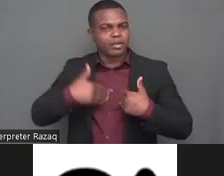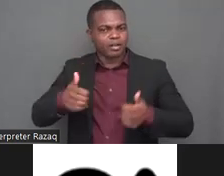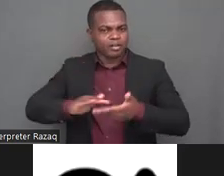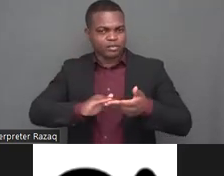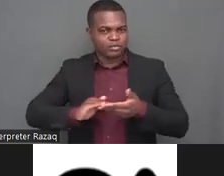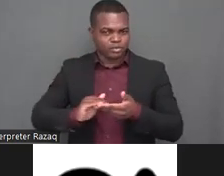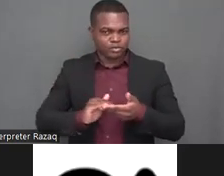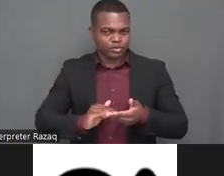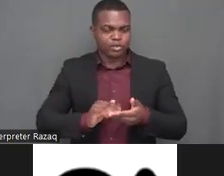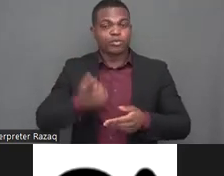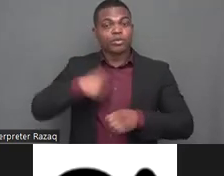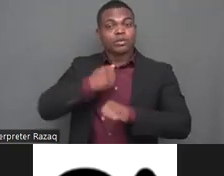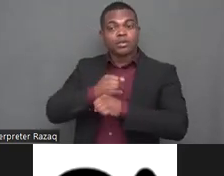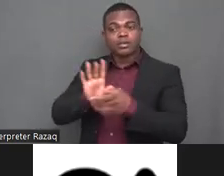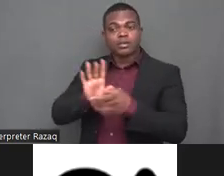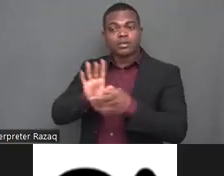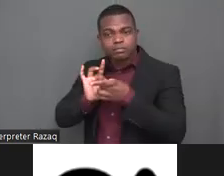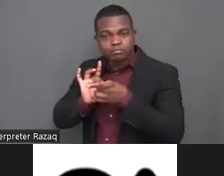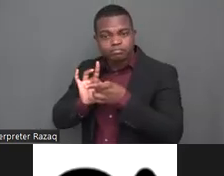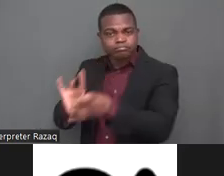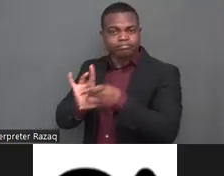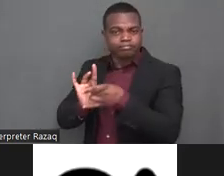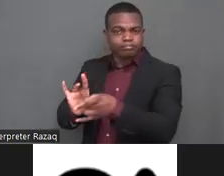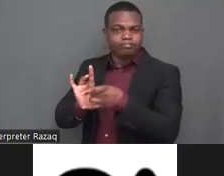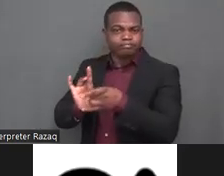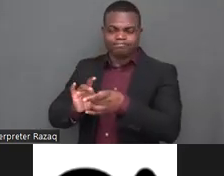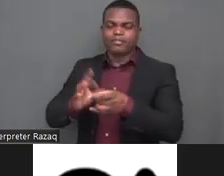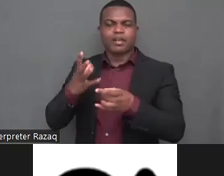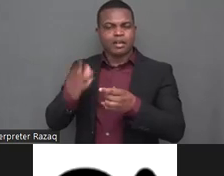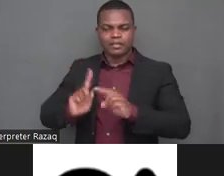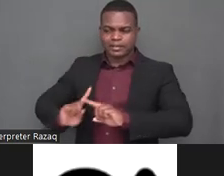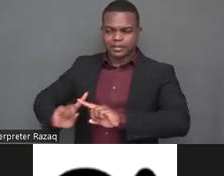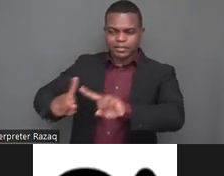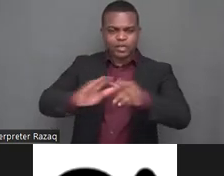when i talk uh relating to the government it means we advocate governments something like that